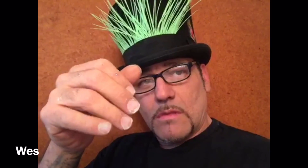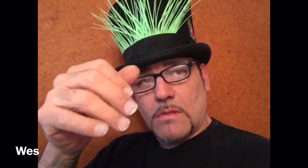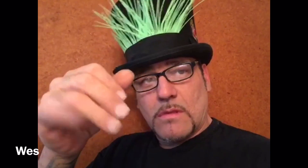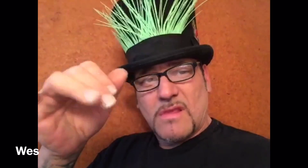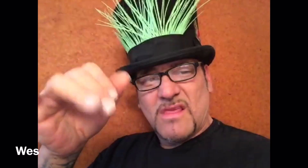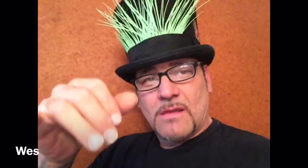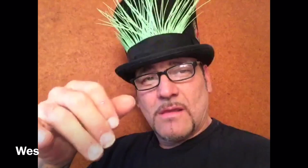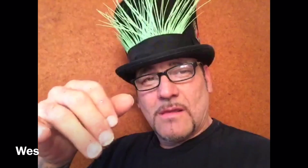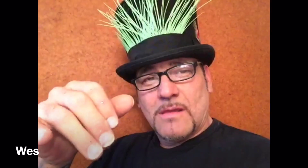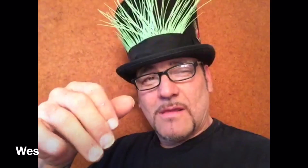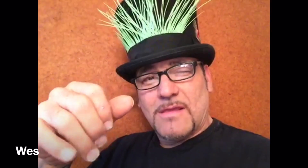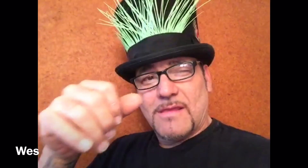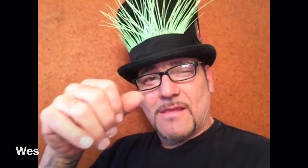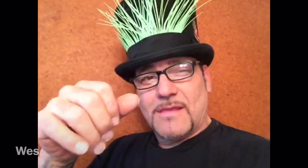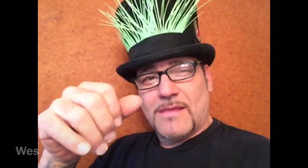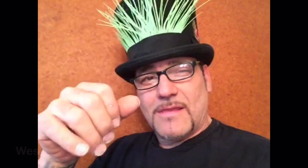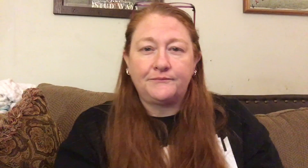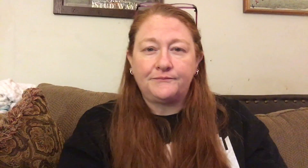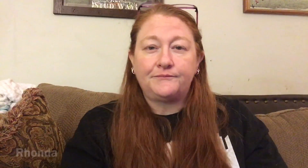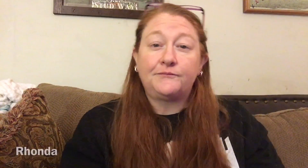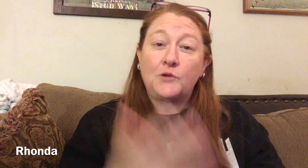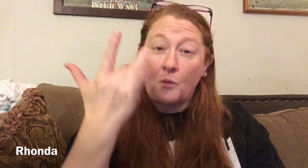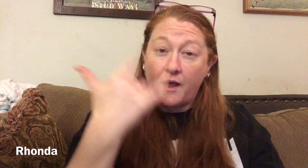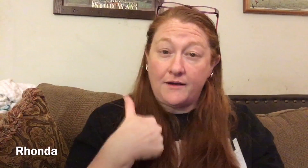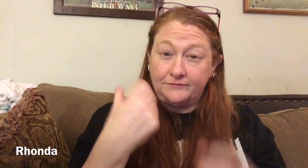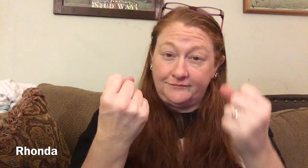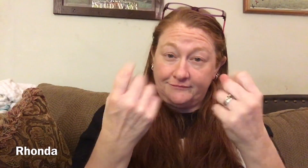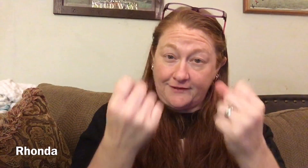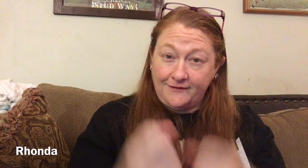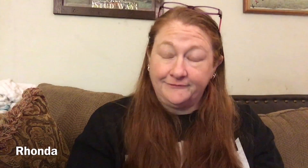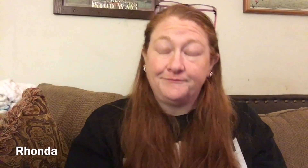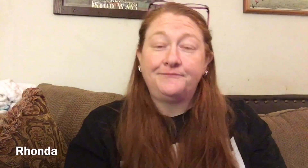That! Why I sign?